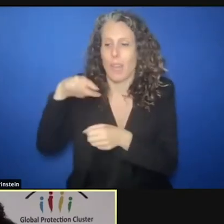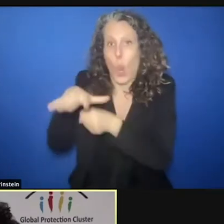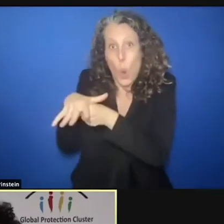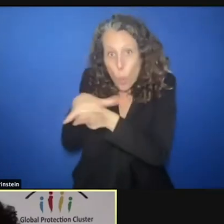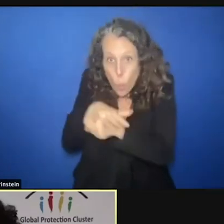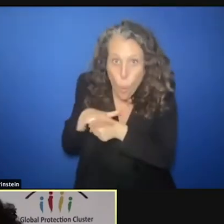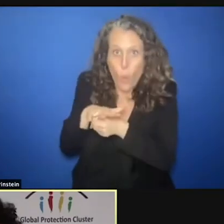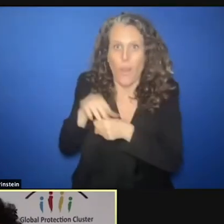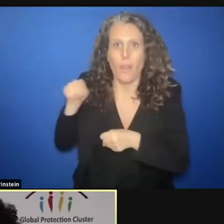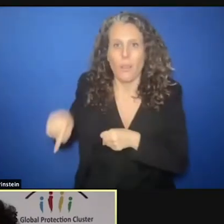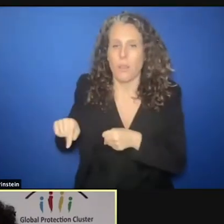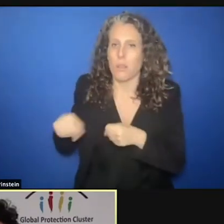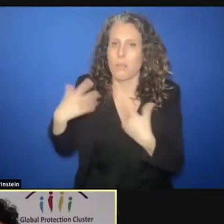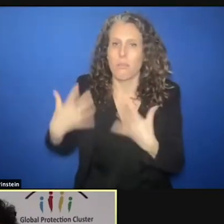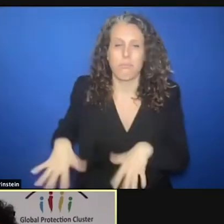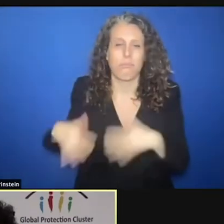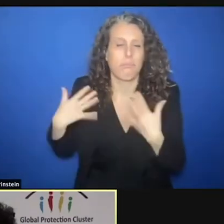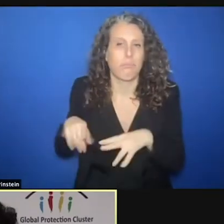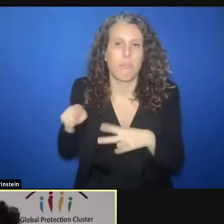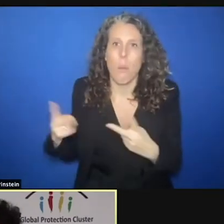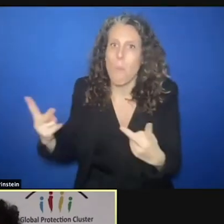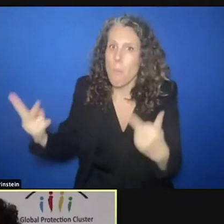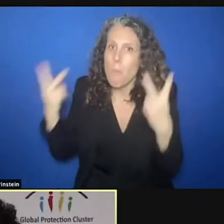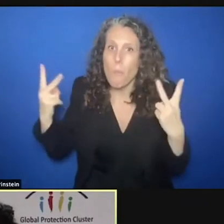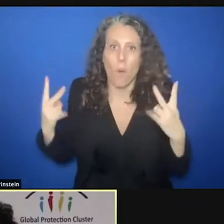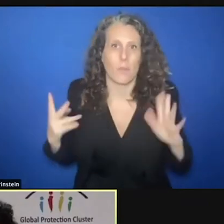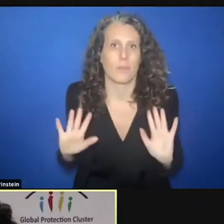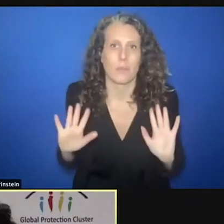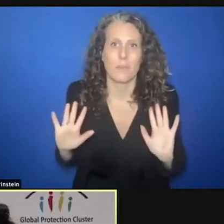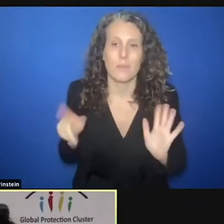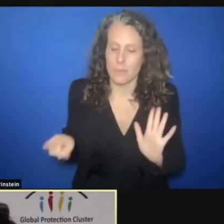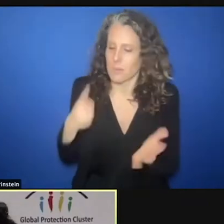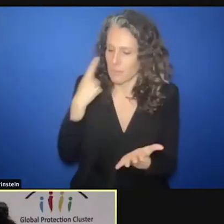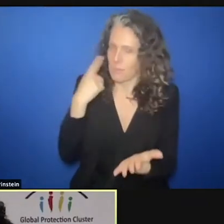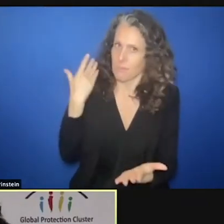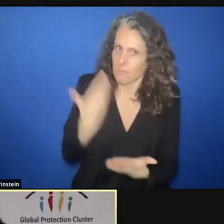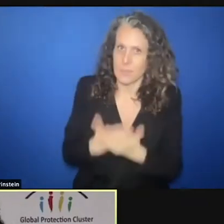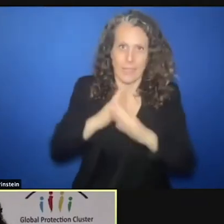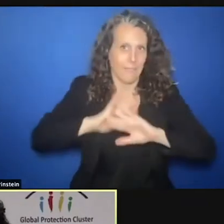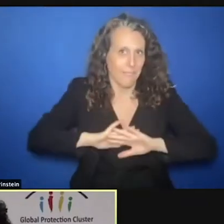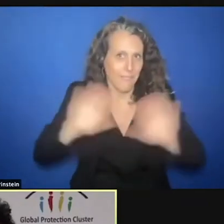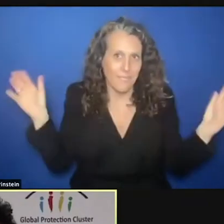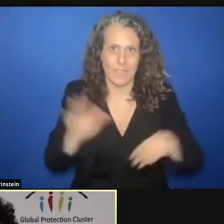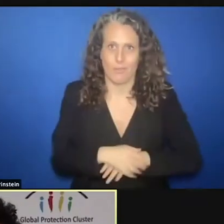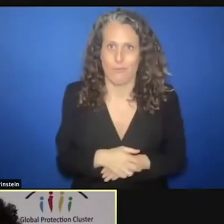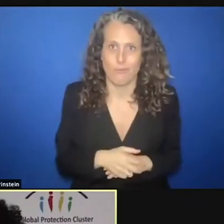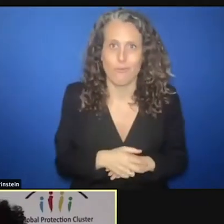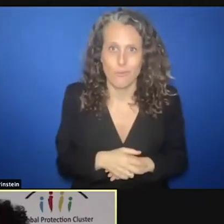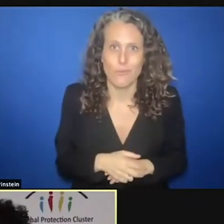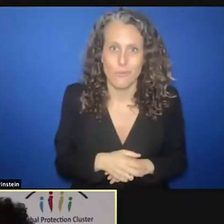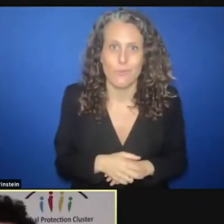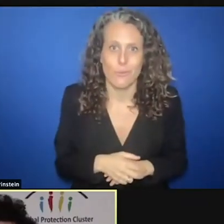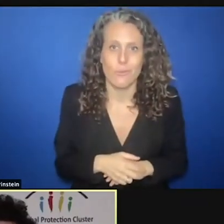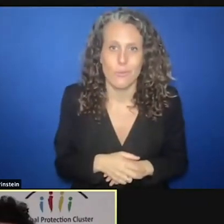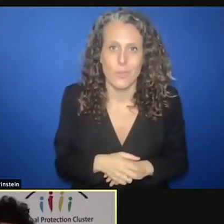It's not a takeaway. It's a fact. It's simple. What doesn't make sense is that those who have